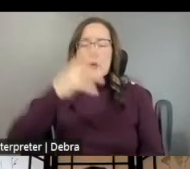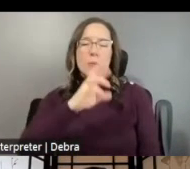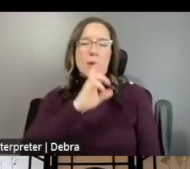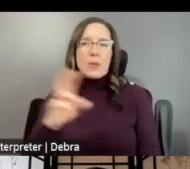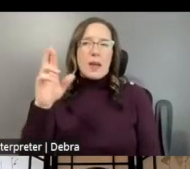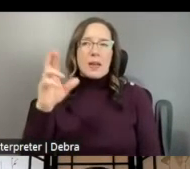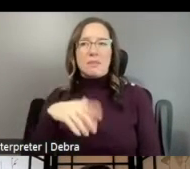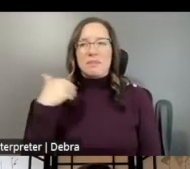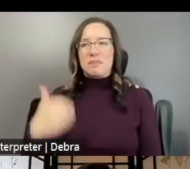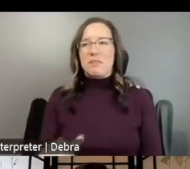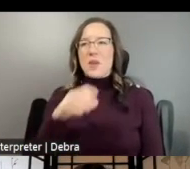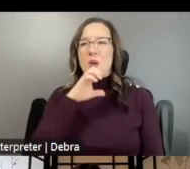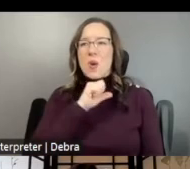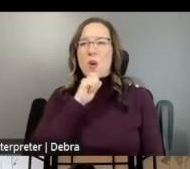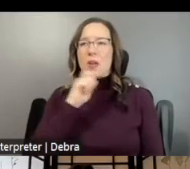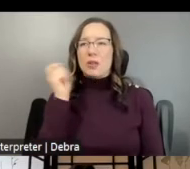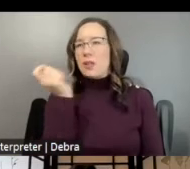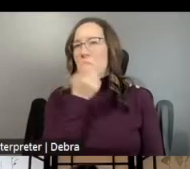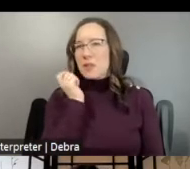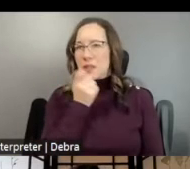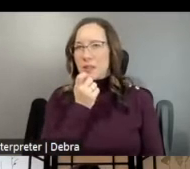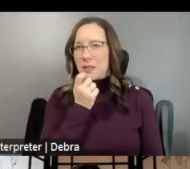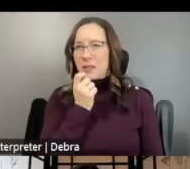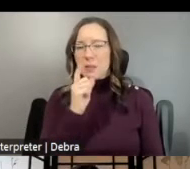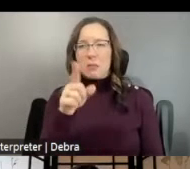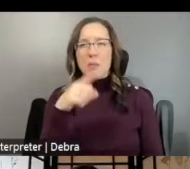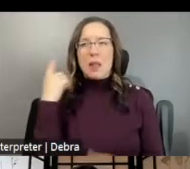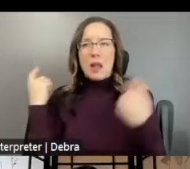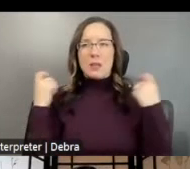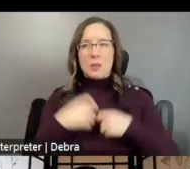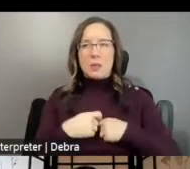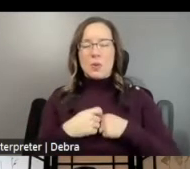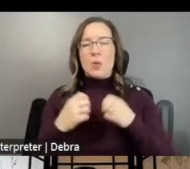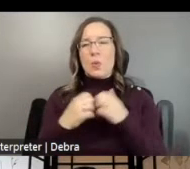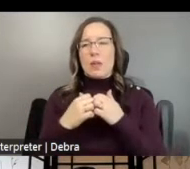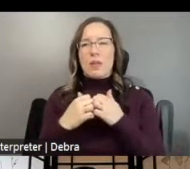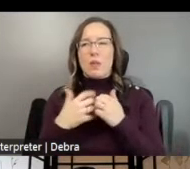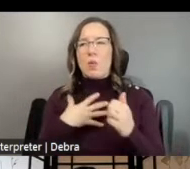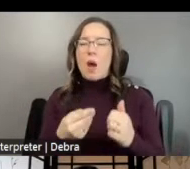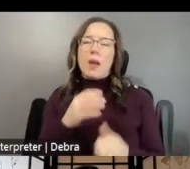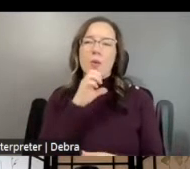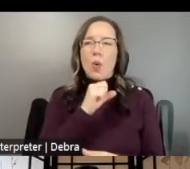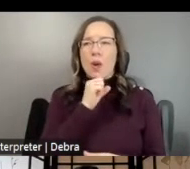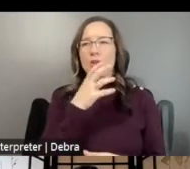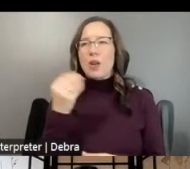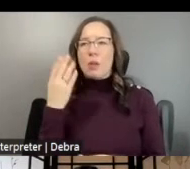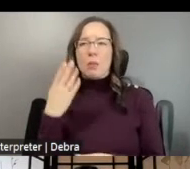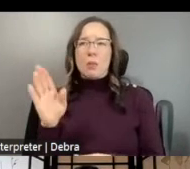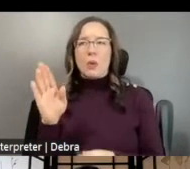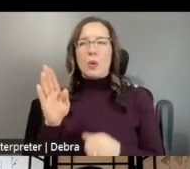I'M WEARING ORANGE LIPSTICK AND A BLACK SWEATSHIRT WITH WHITE ORANGE AND BLUE EMBELLISHMENT ON MY